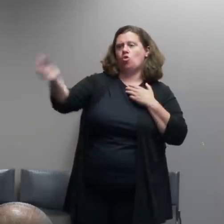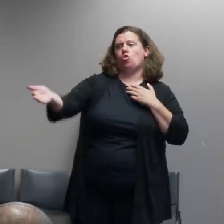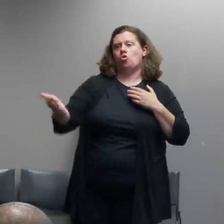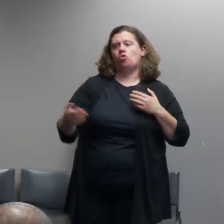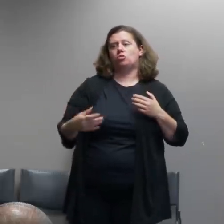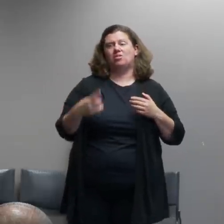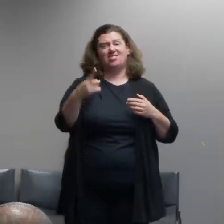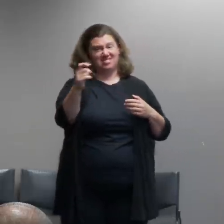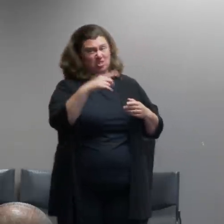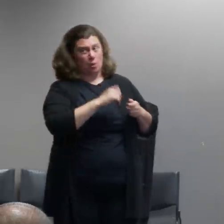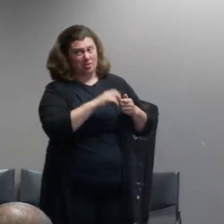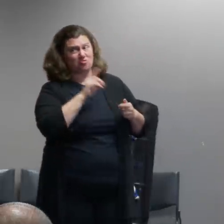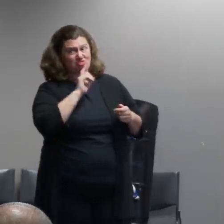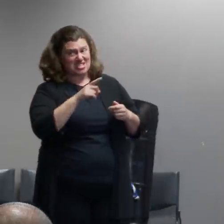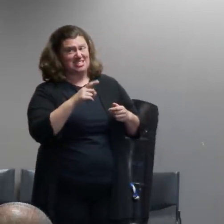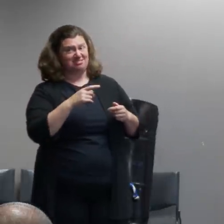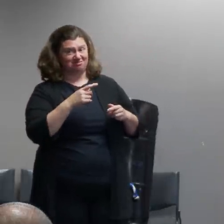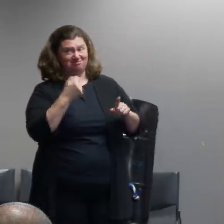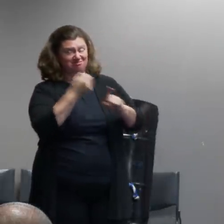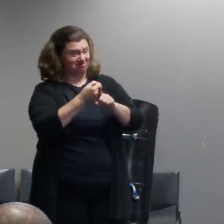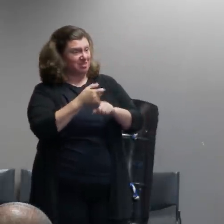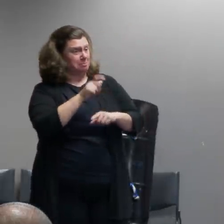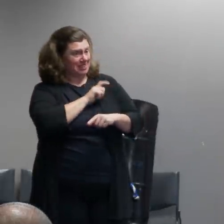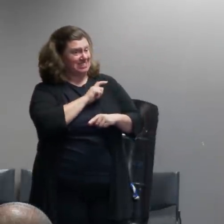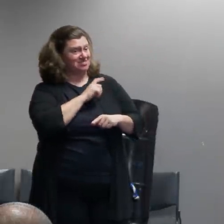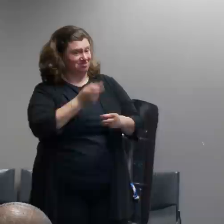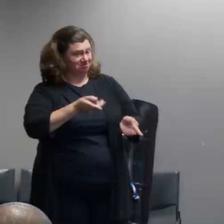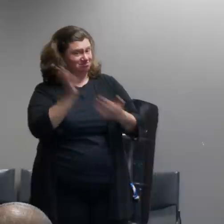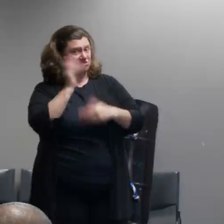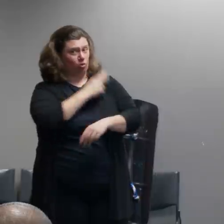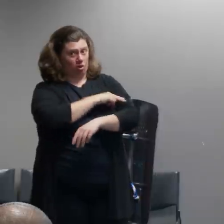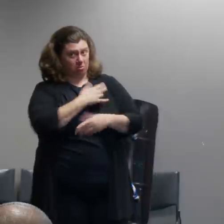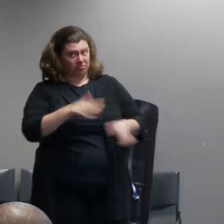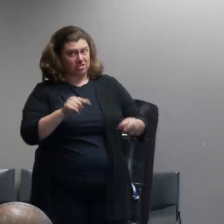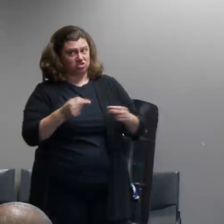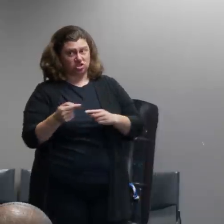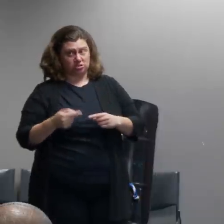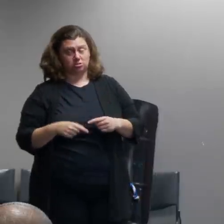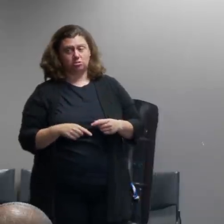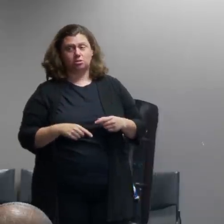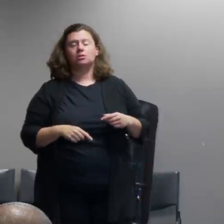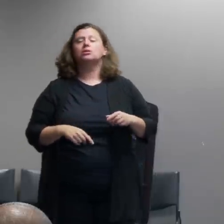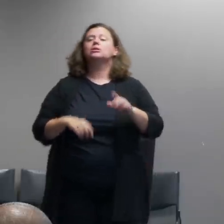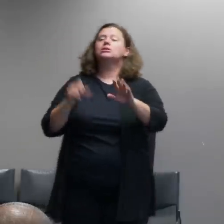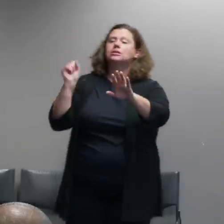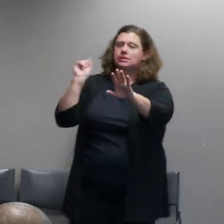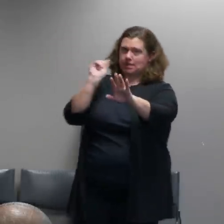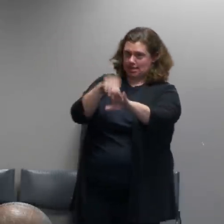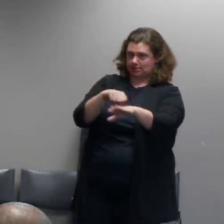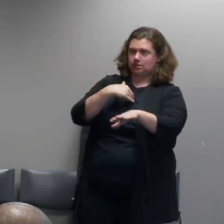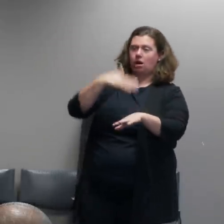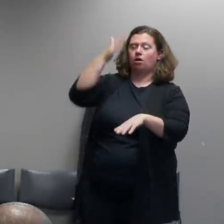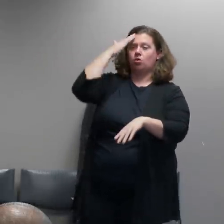officers have been hospitalized i know that we have sent officers to the hospital i know of no hospital admissions